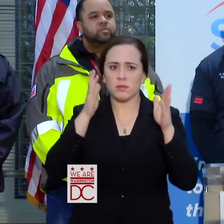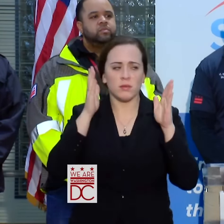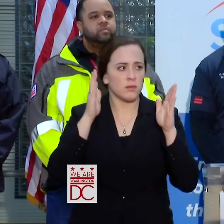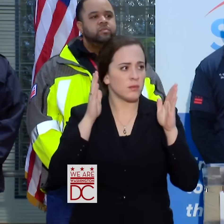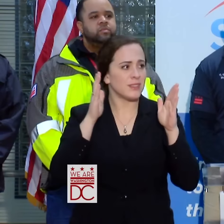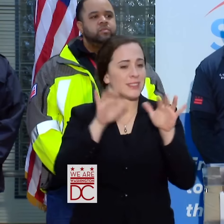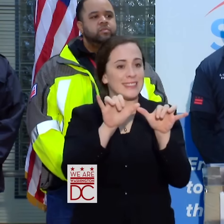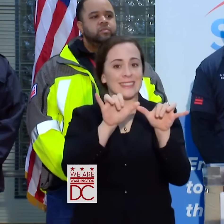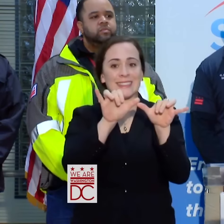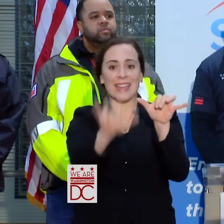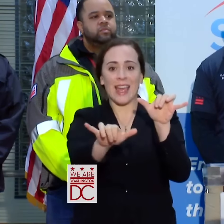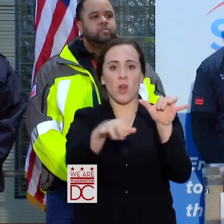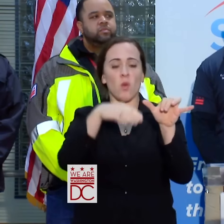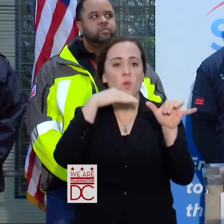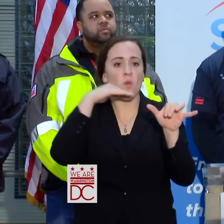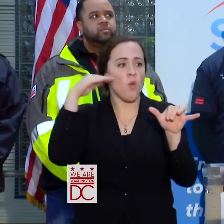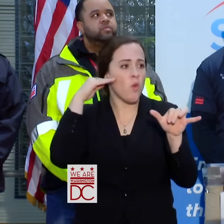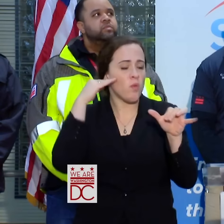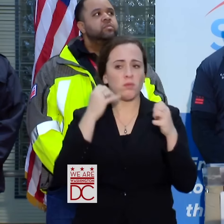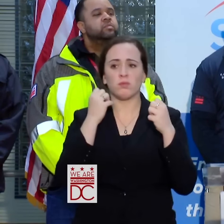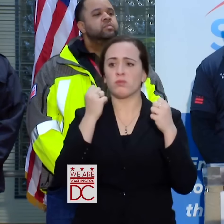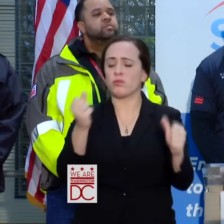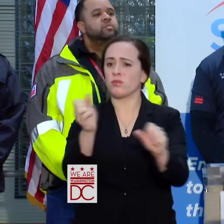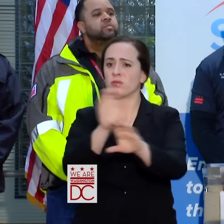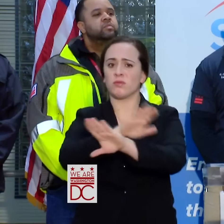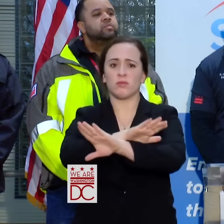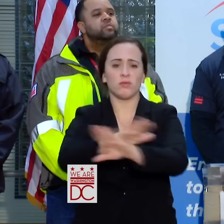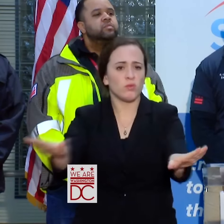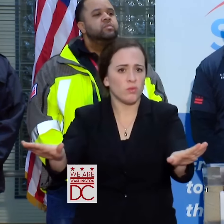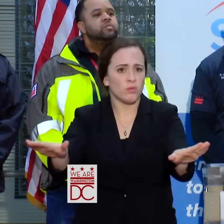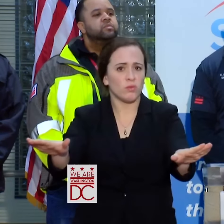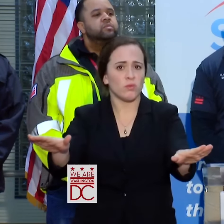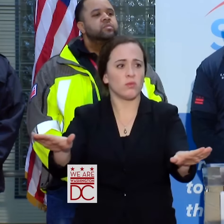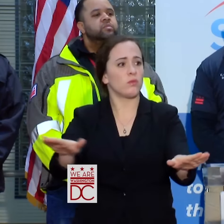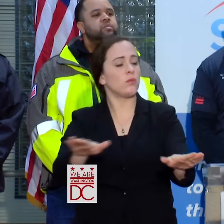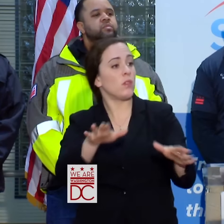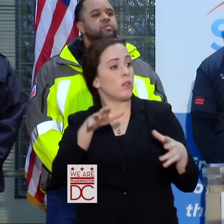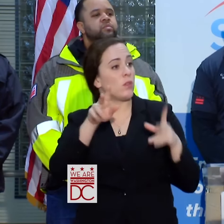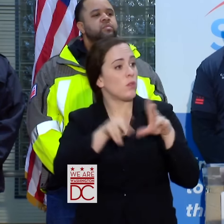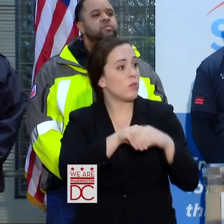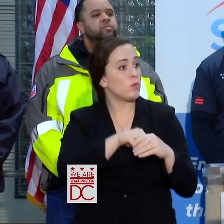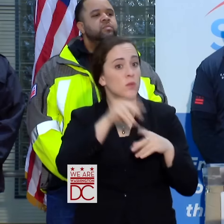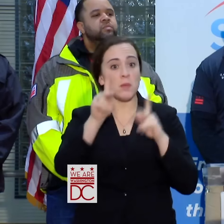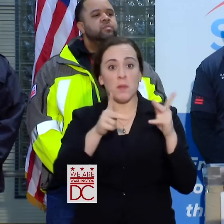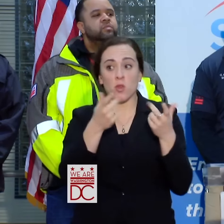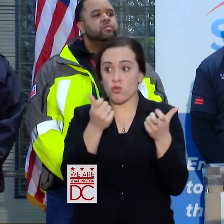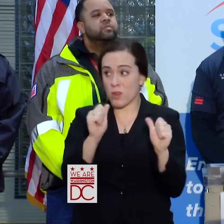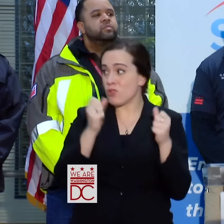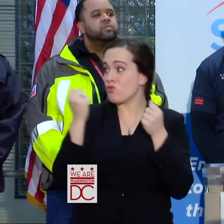HOME AND TO STAY OFF OF THE STREETS. THAT INCLUDES PEOPLE WHO ARE ATTEMPTING TO DRIVE.